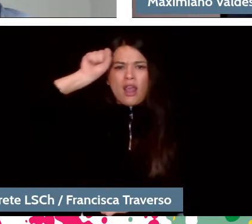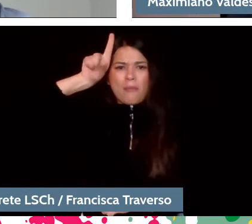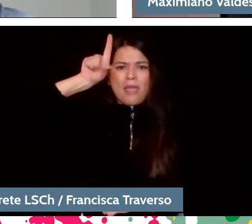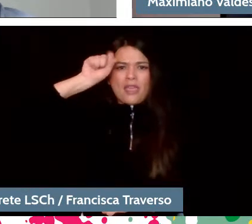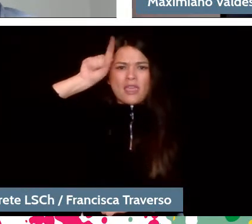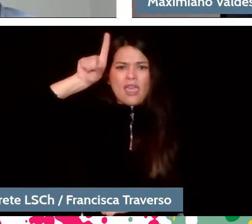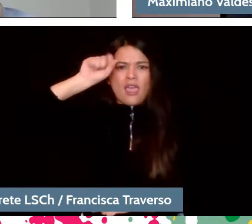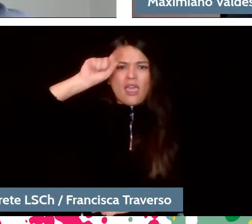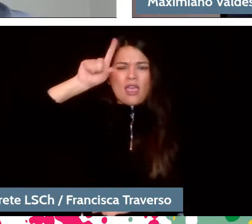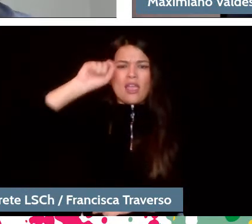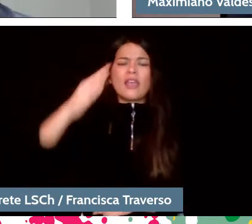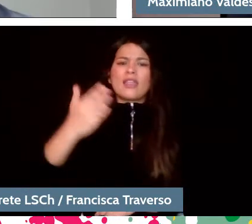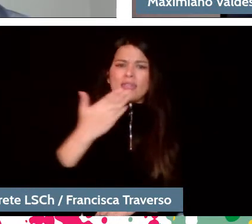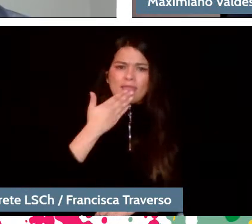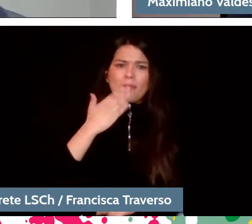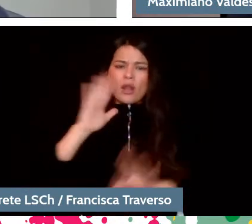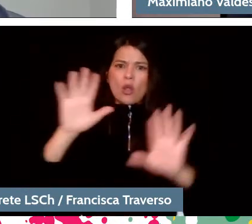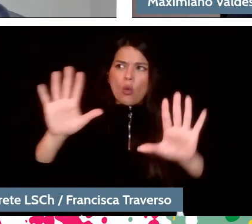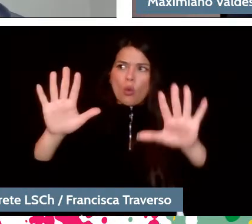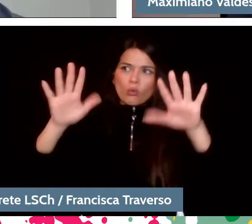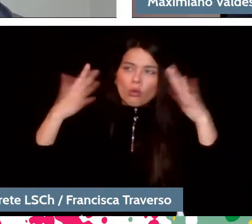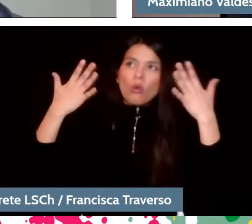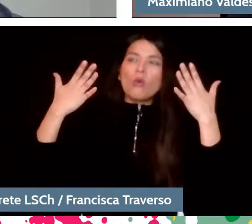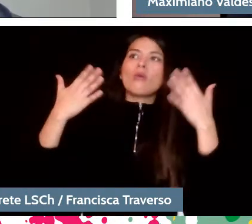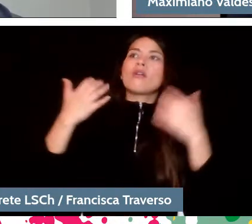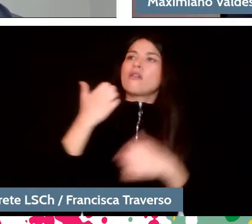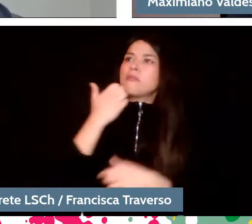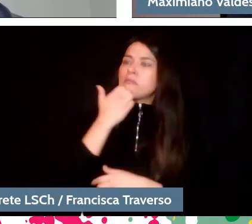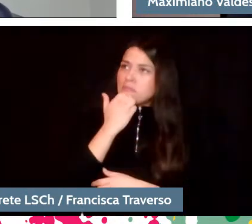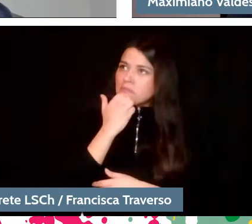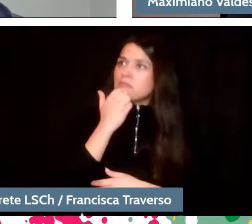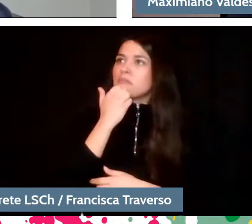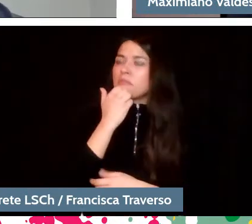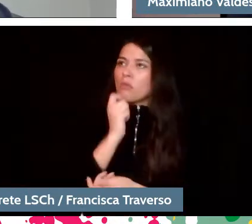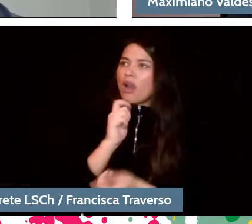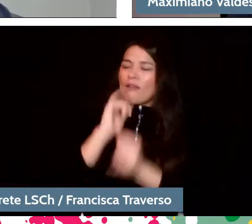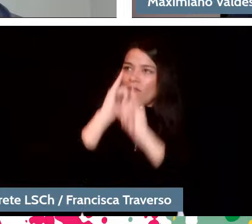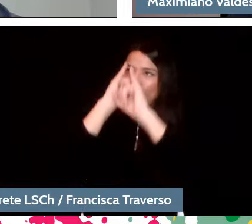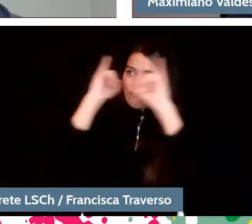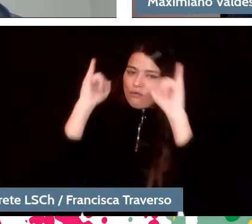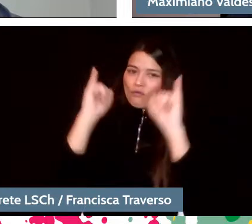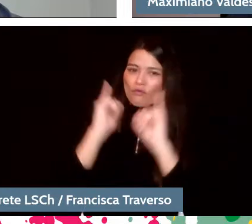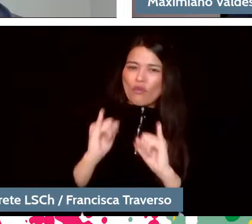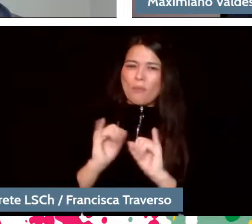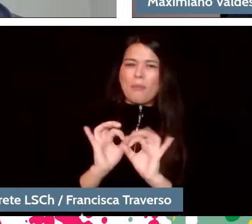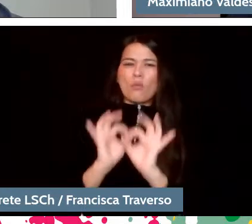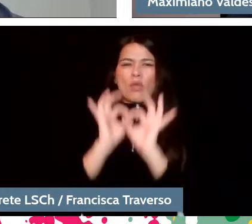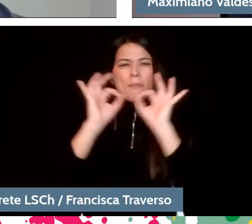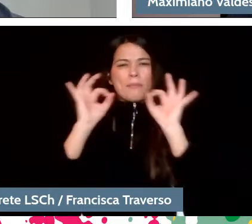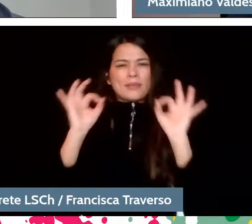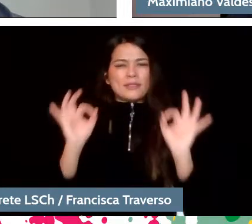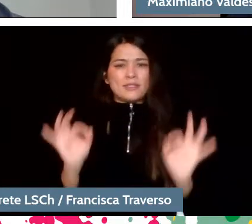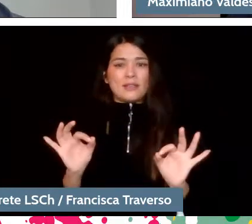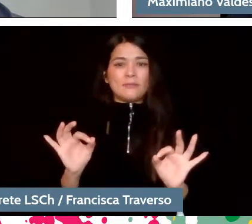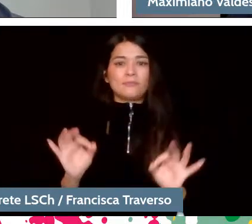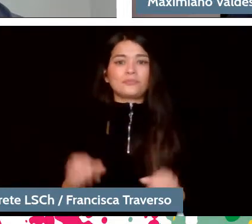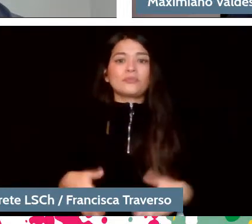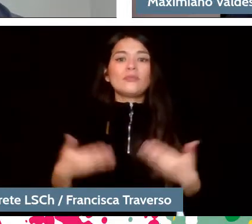which they also surprised by a reading of that repertoire that was special. Therefore, the orchestras also have that character,